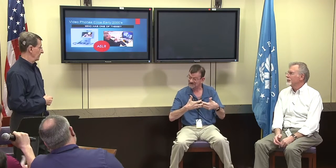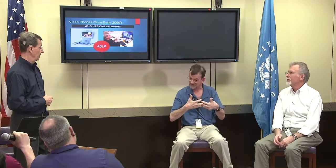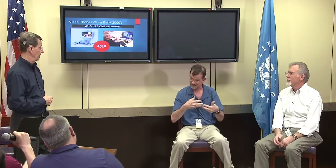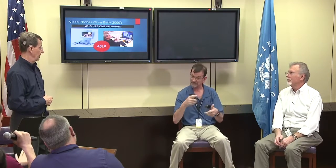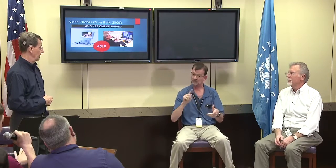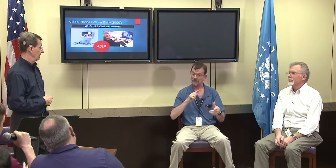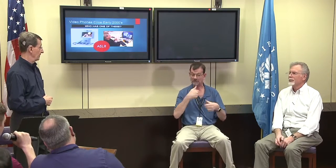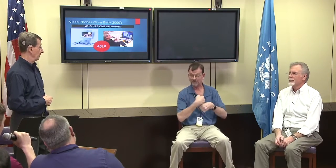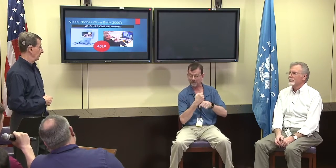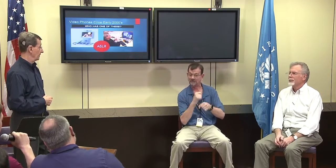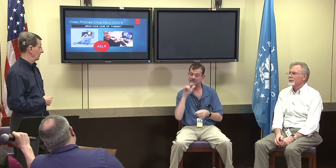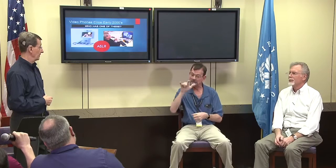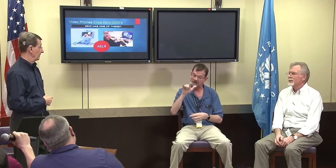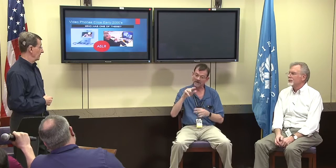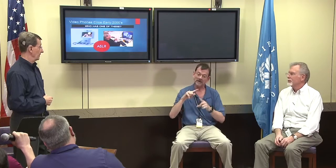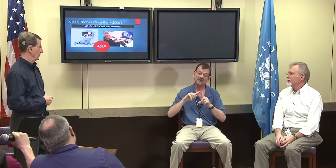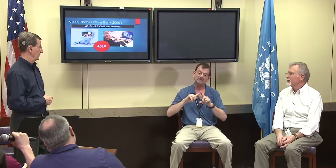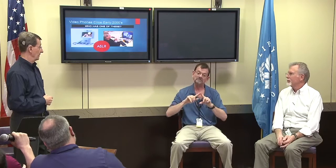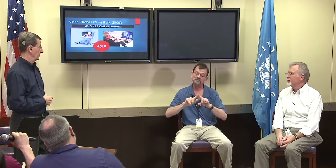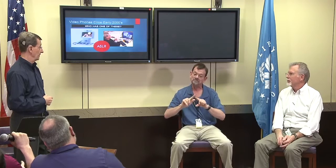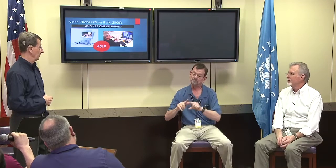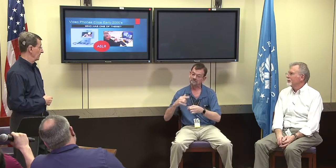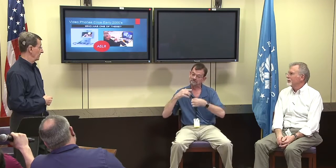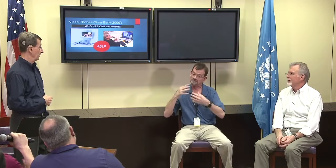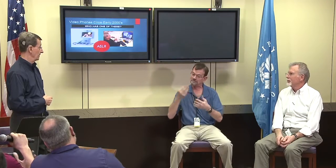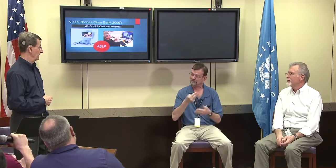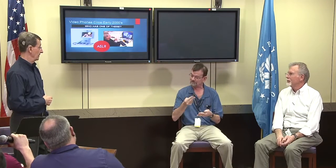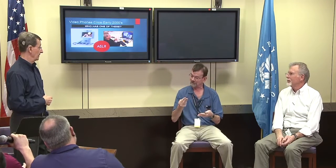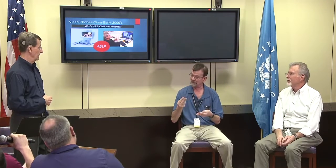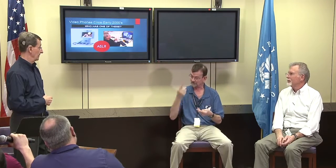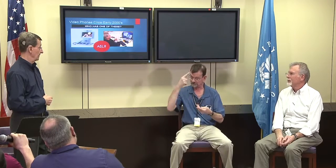We stayed here and we were actually housed in machinery